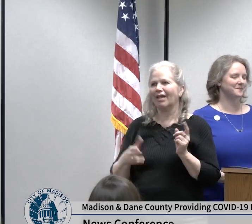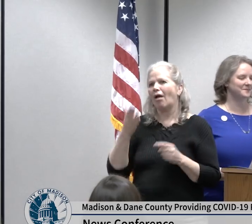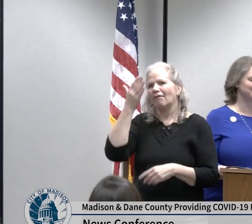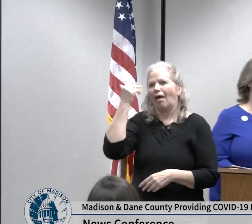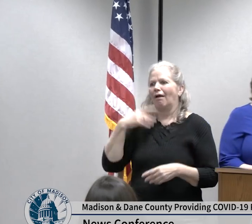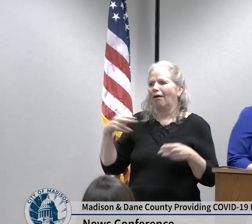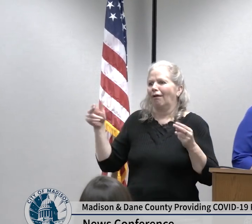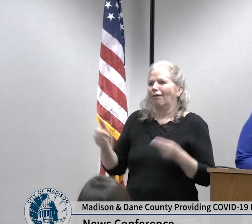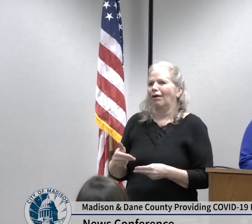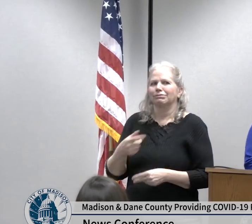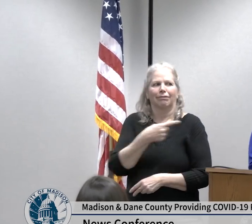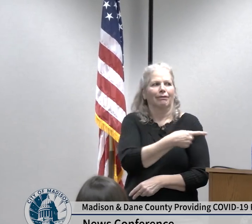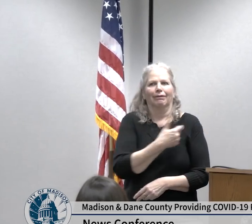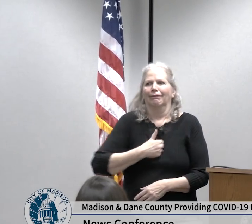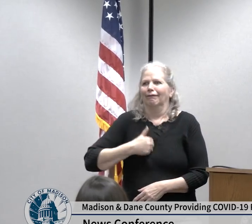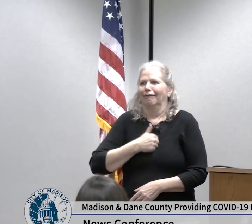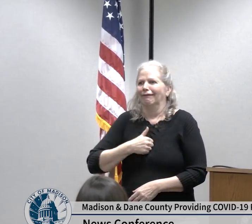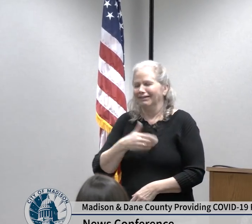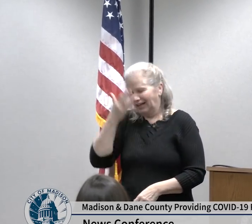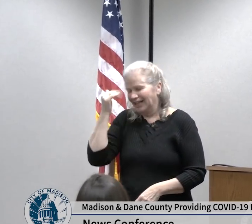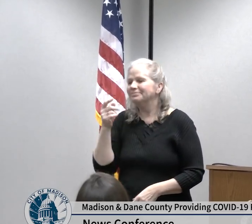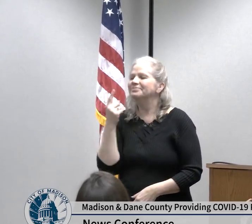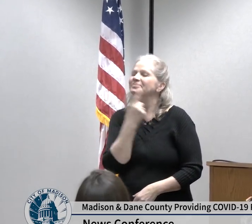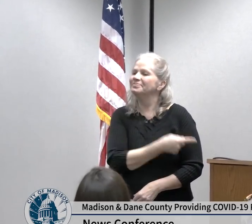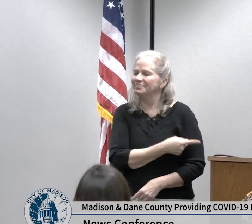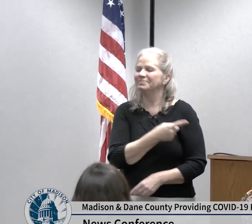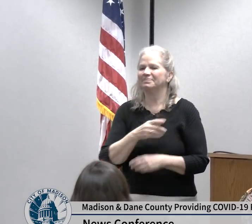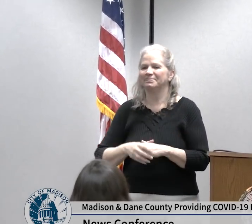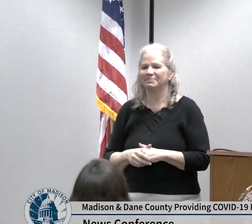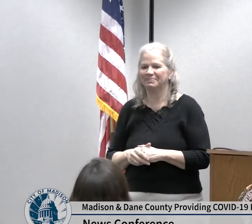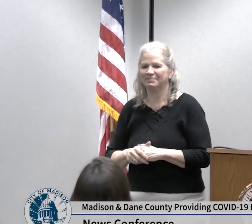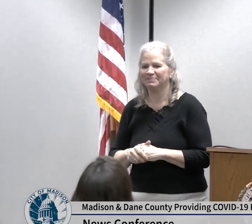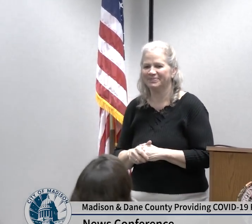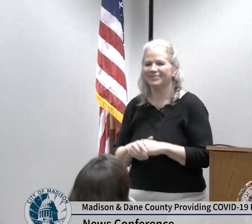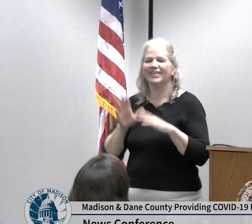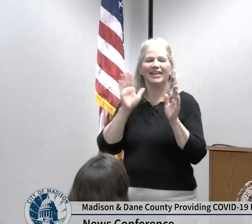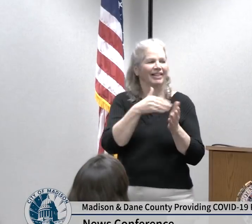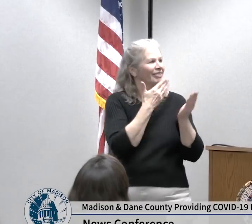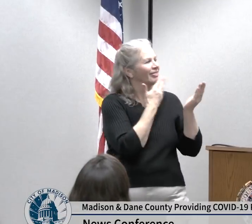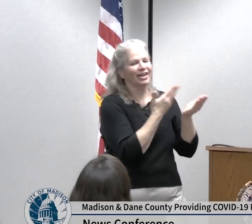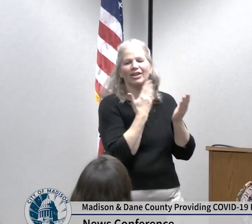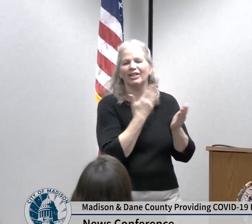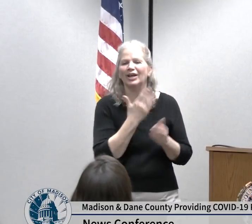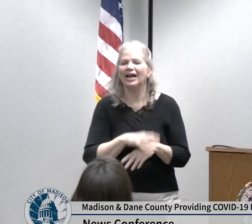next thank you County Executive Parisi I want to start by expressing my